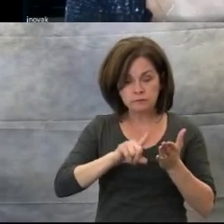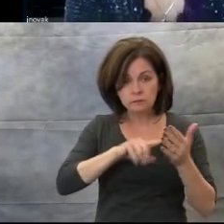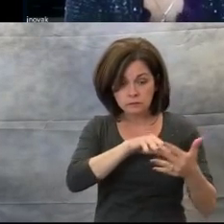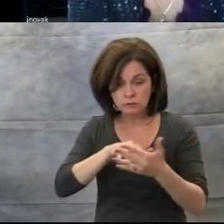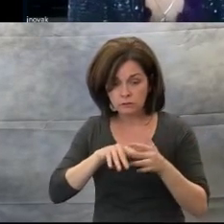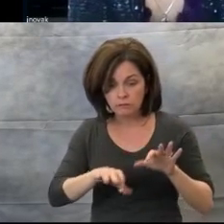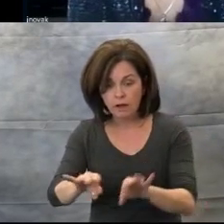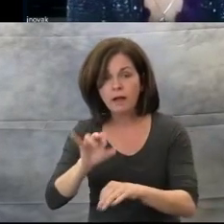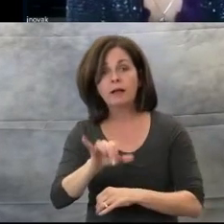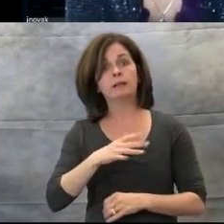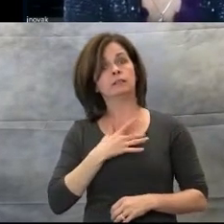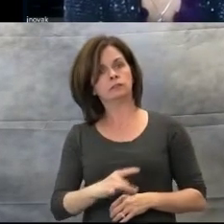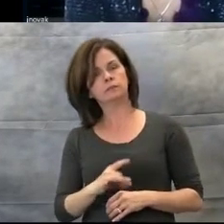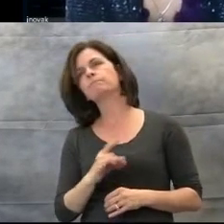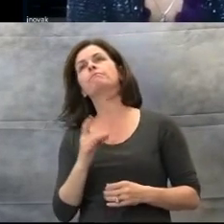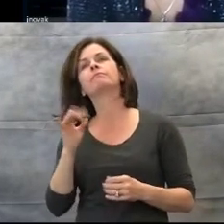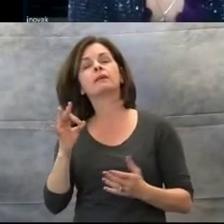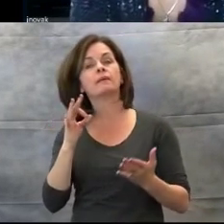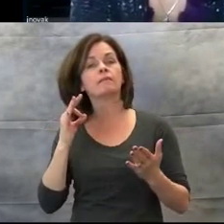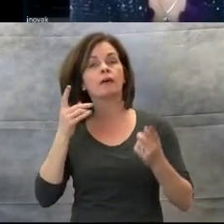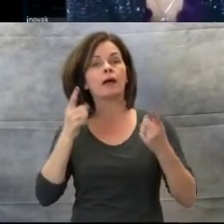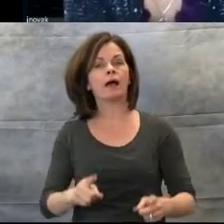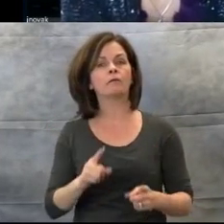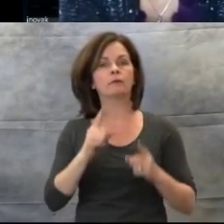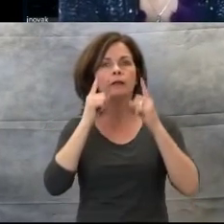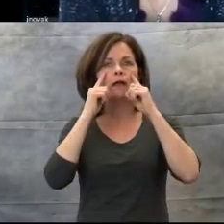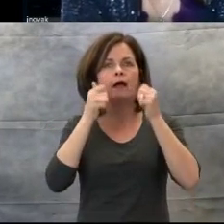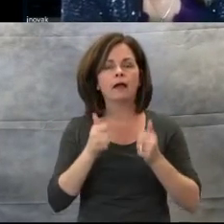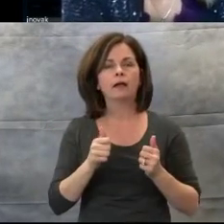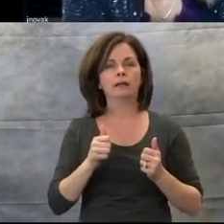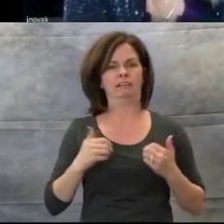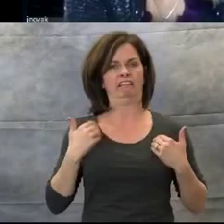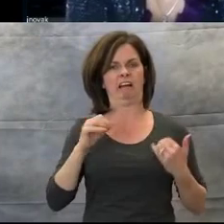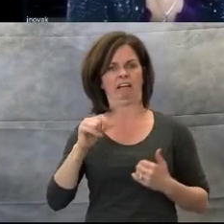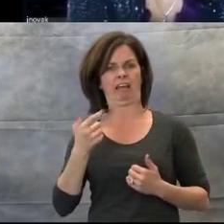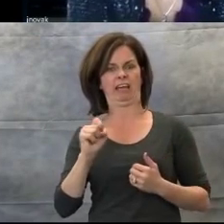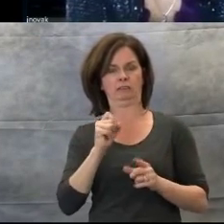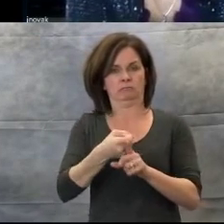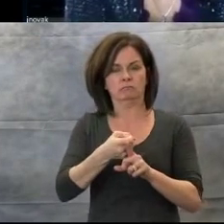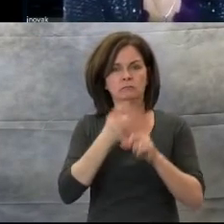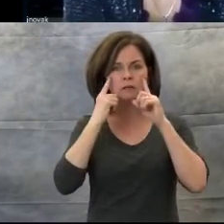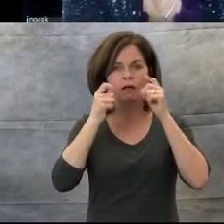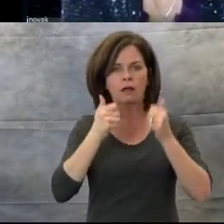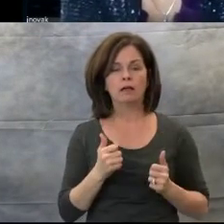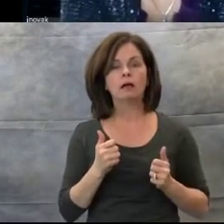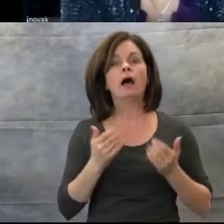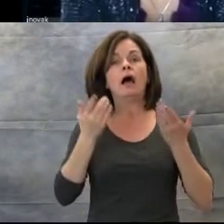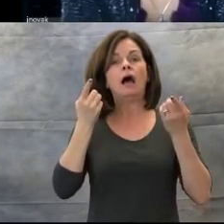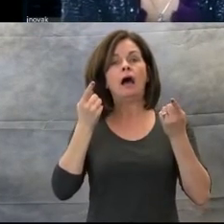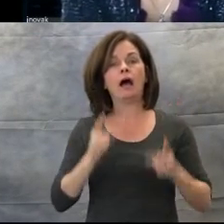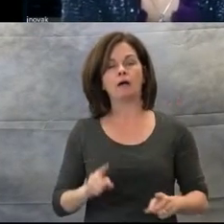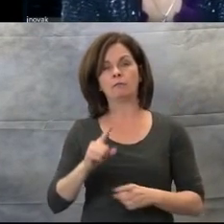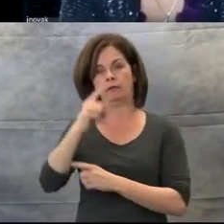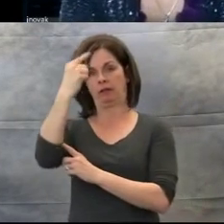vision loss, blindness at an early age, the brain may compensate for the lack of visual input in early life